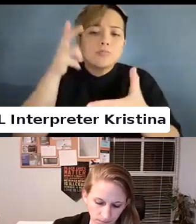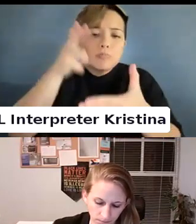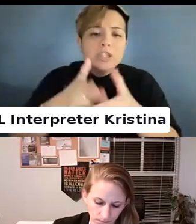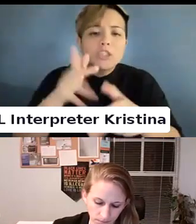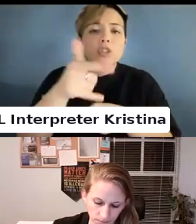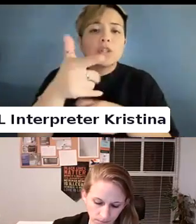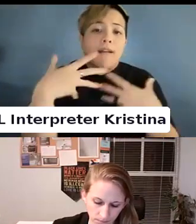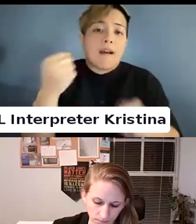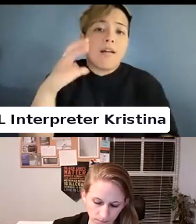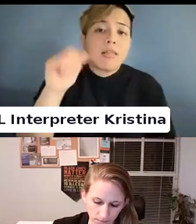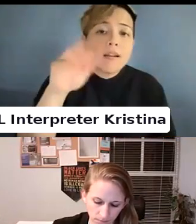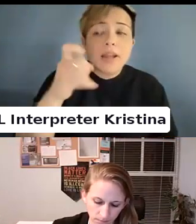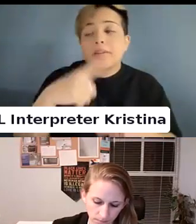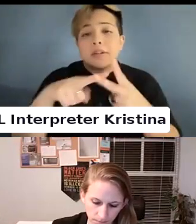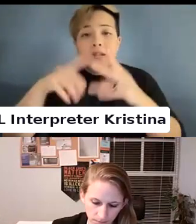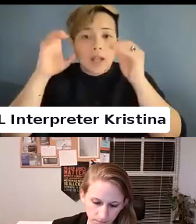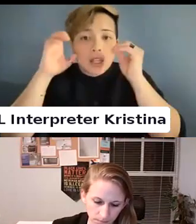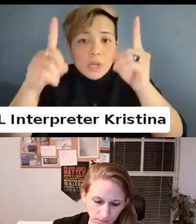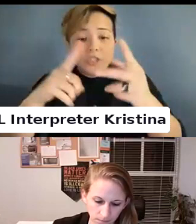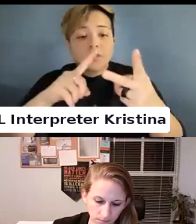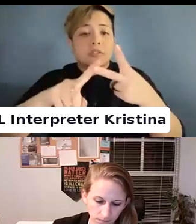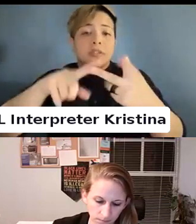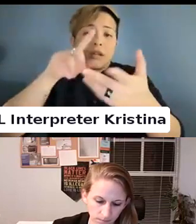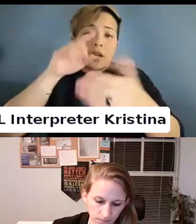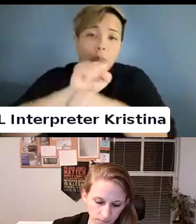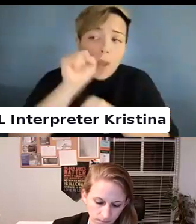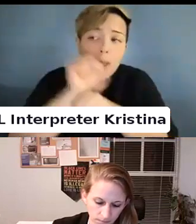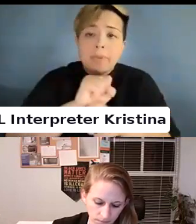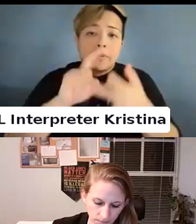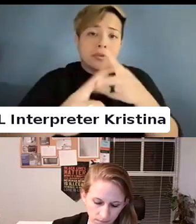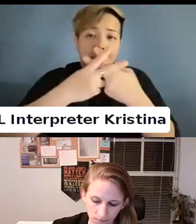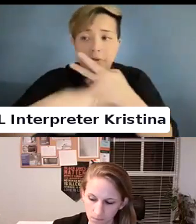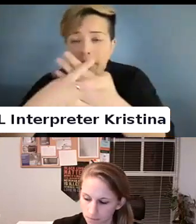Healthcare. Maybe education, employment and transportation.